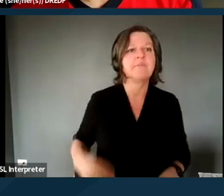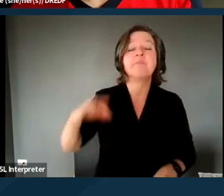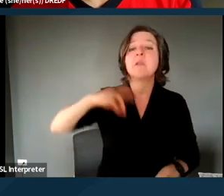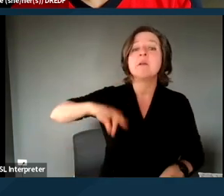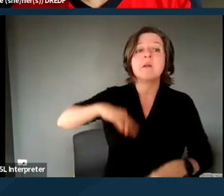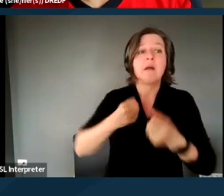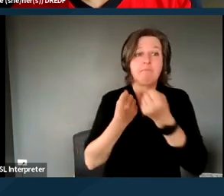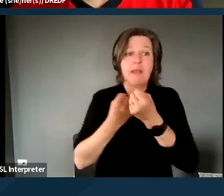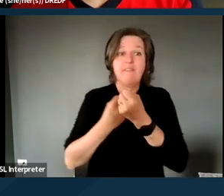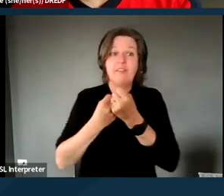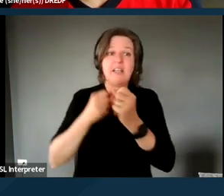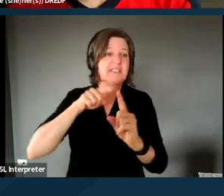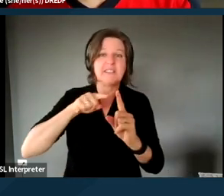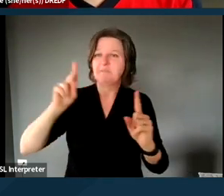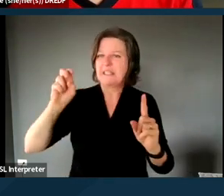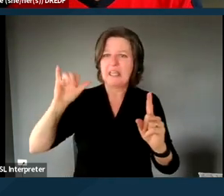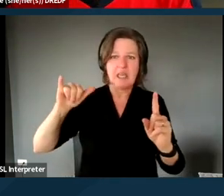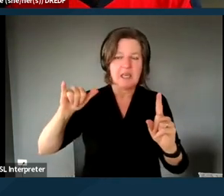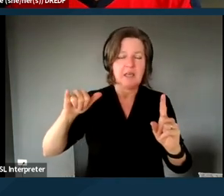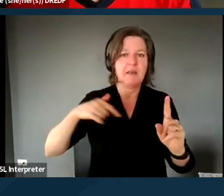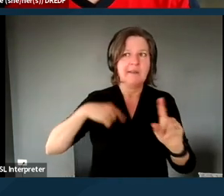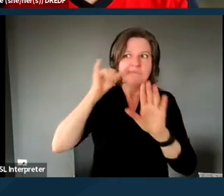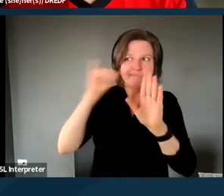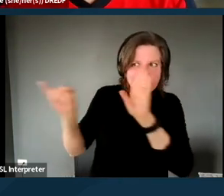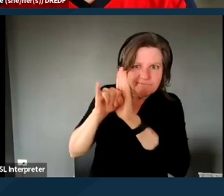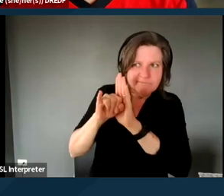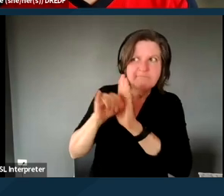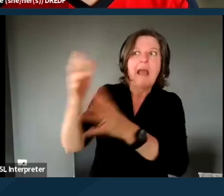identifying and obtaining rental subsidy and coverage for expenses.